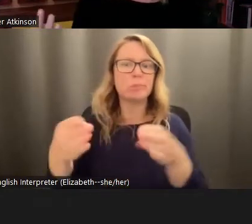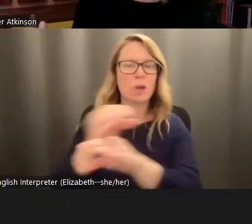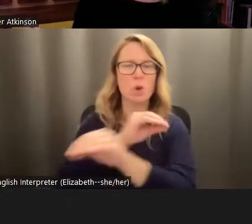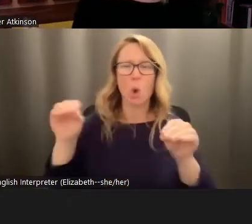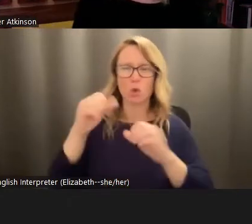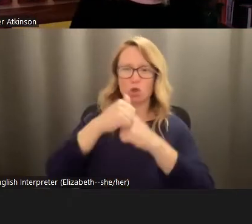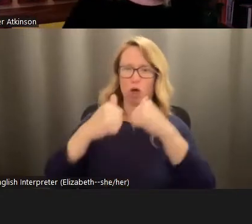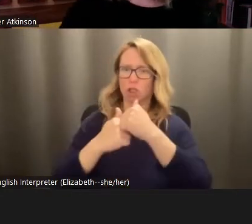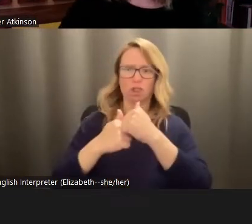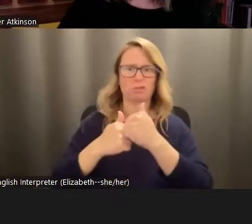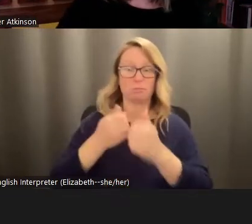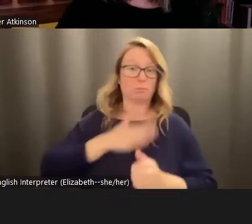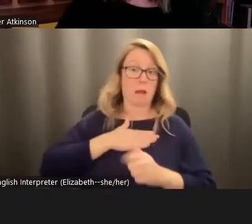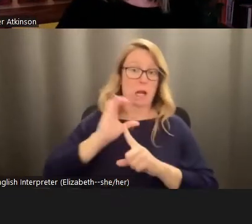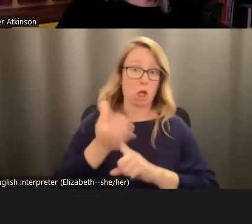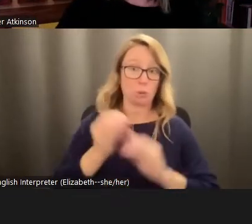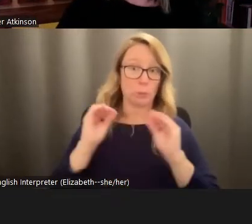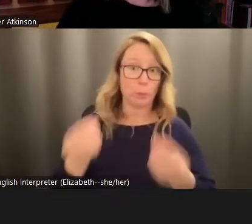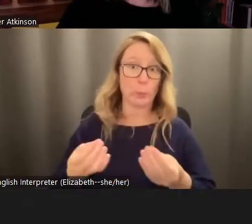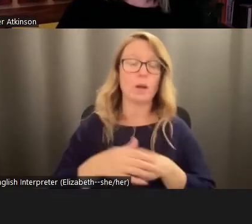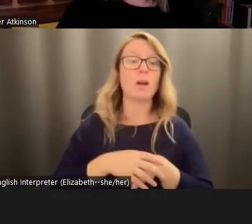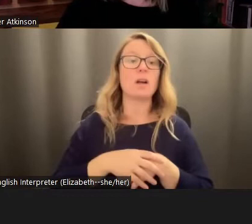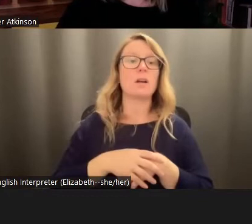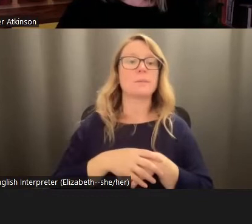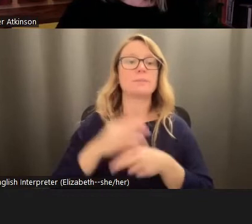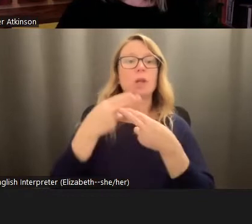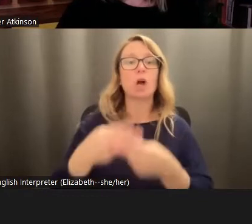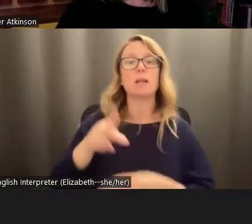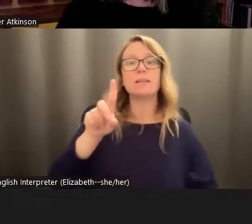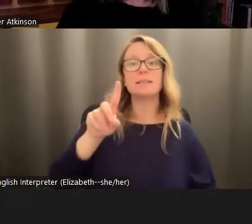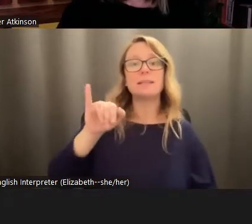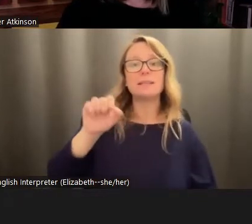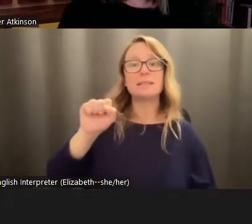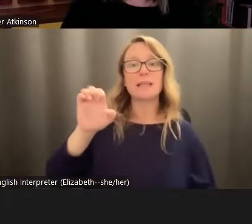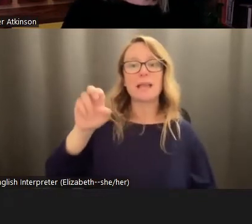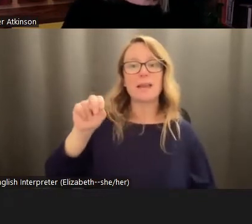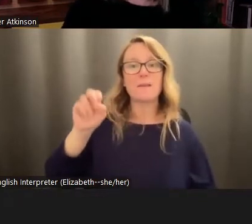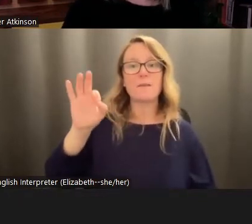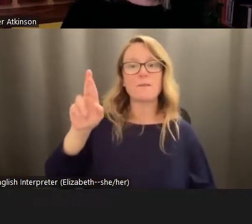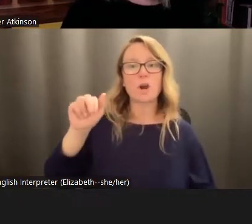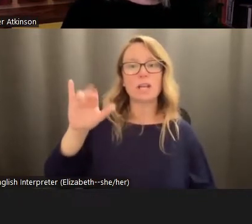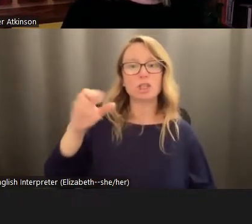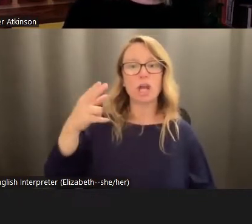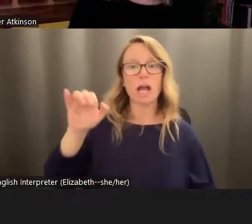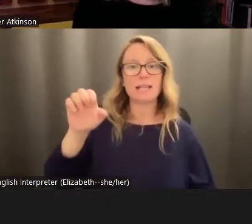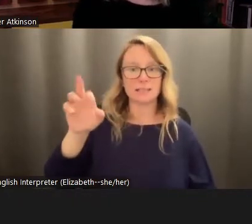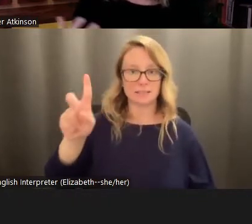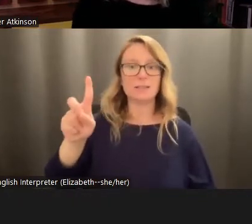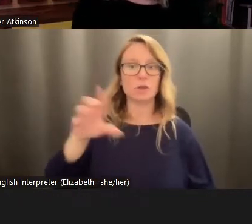culture that I'm from. This is known as disenfranchised grief. And I will say that indigenous cultures talk about this a lot,